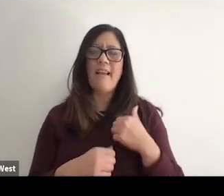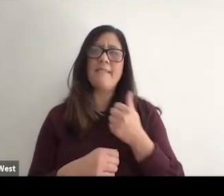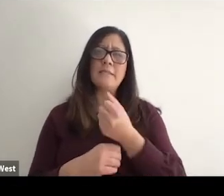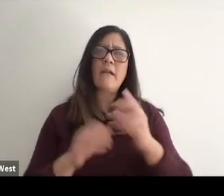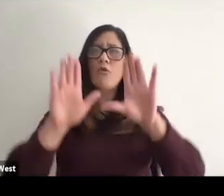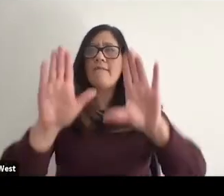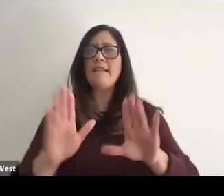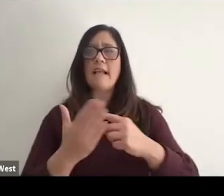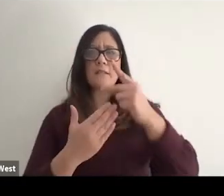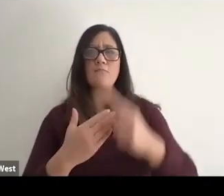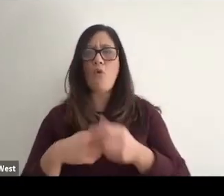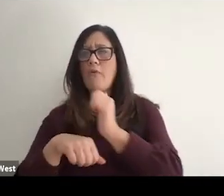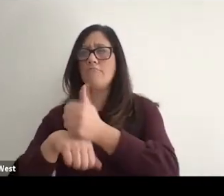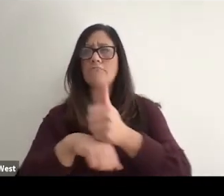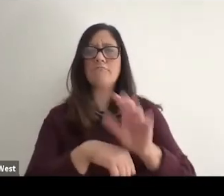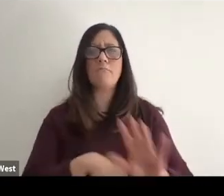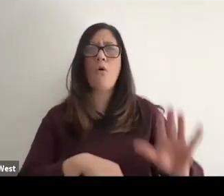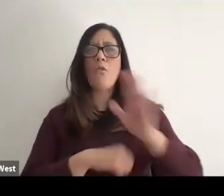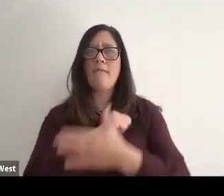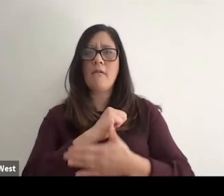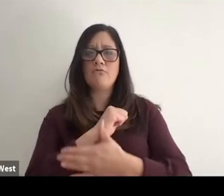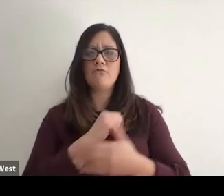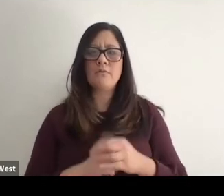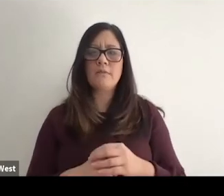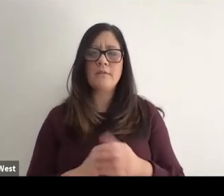that exist across the country, but most young people with disabilities